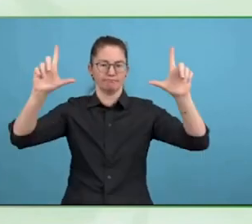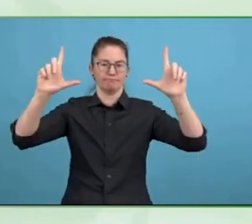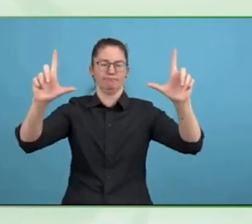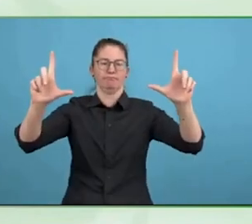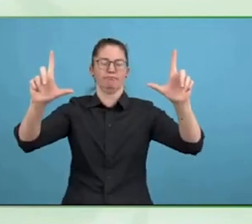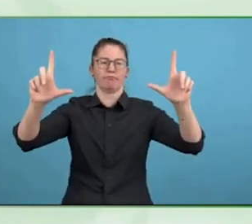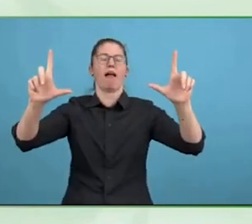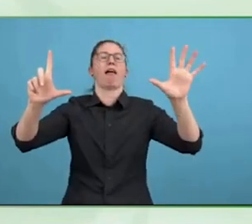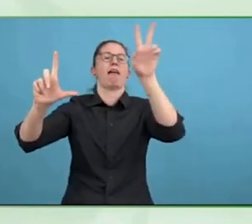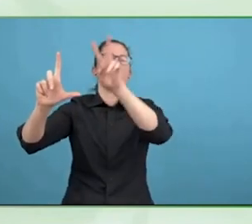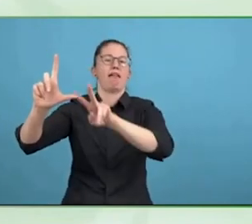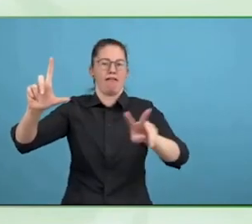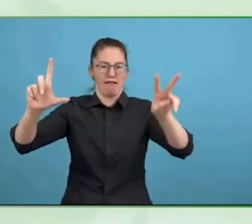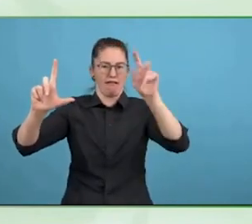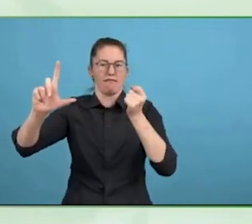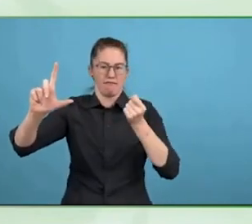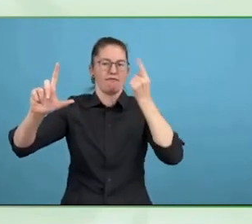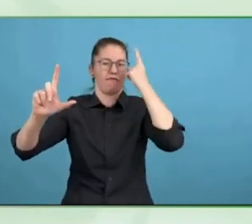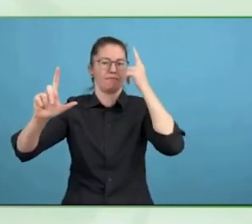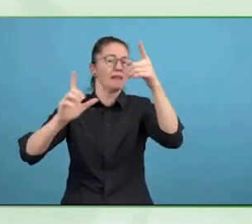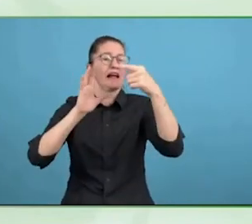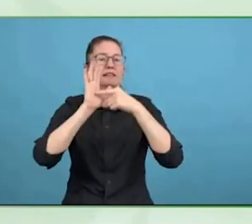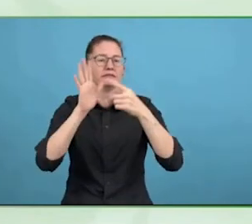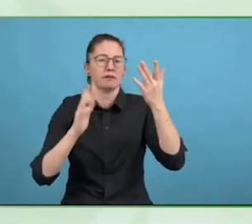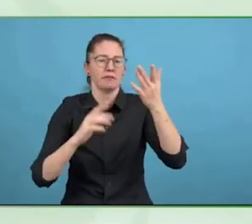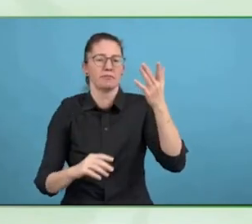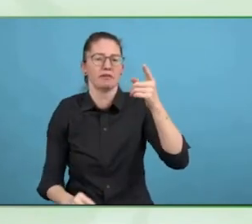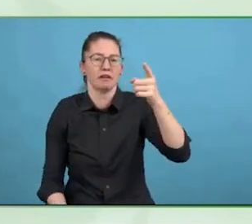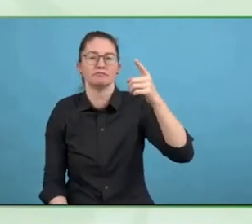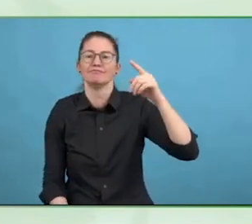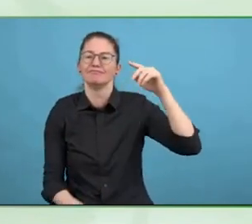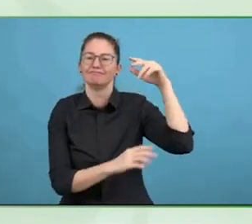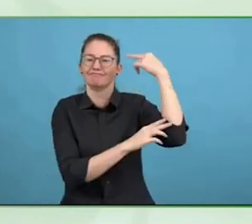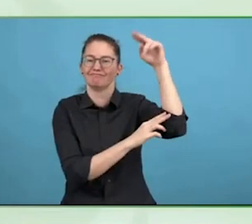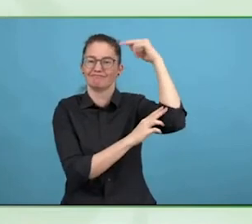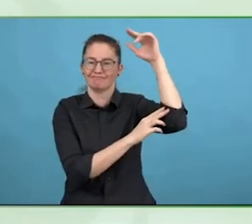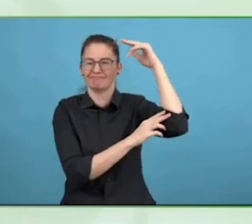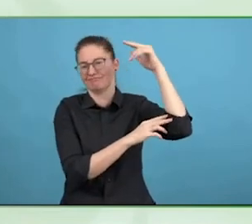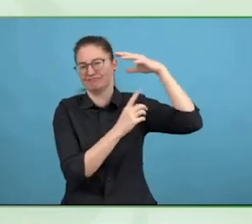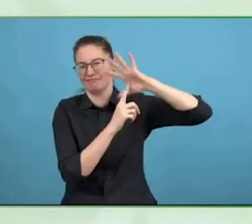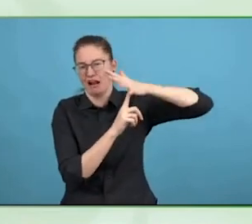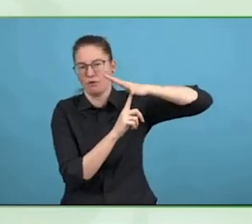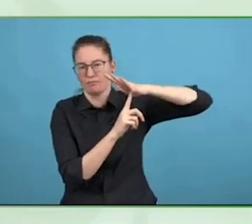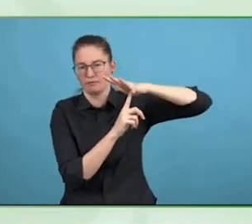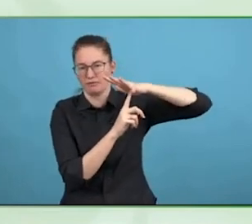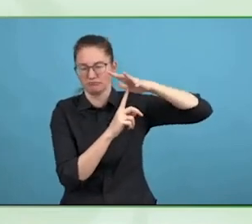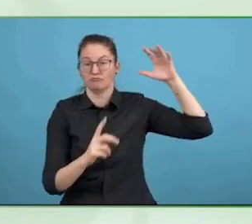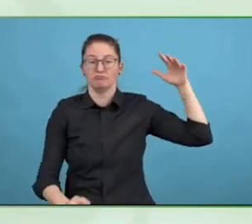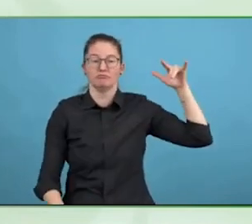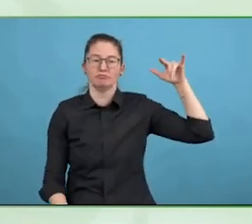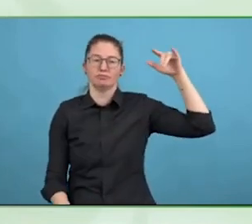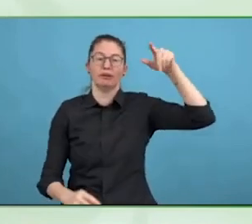in a British court about the European Convention on Human Rights, the UN Convention on the rights of persons with this ability is is